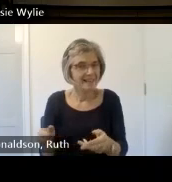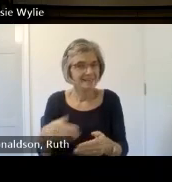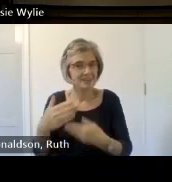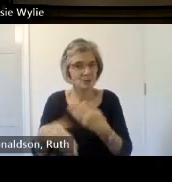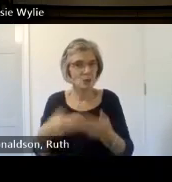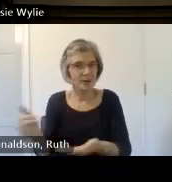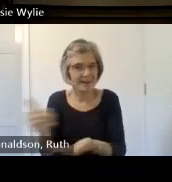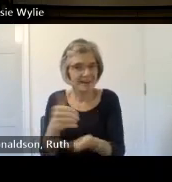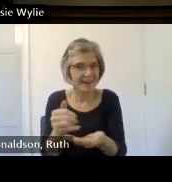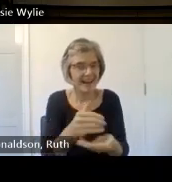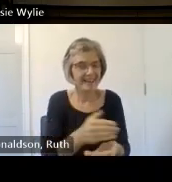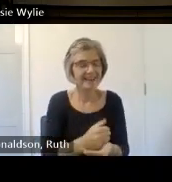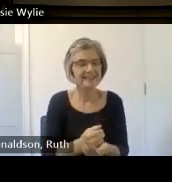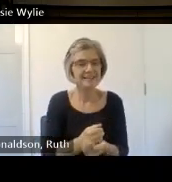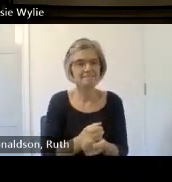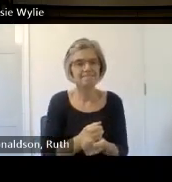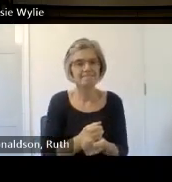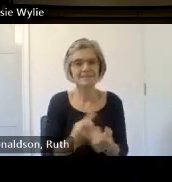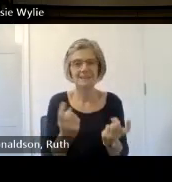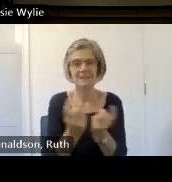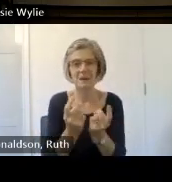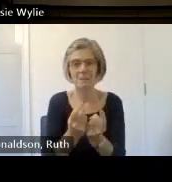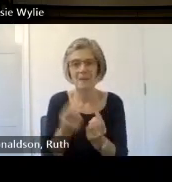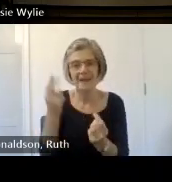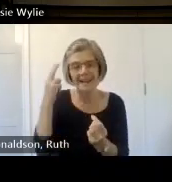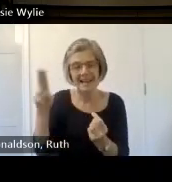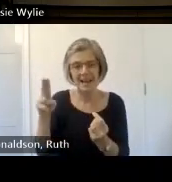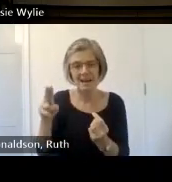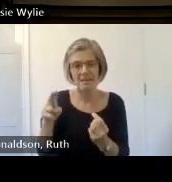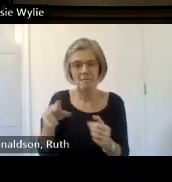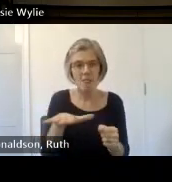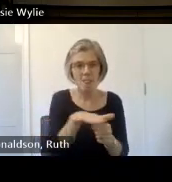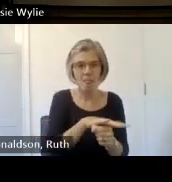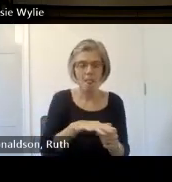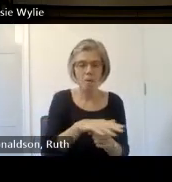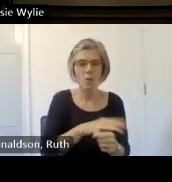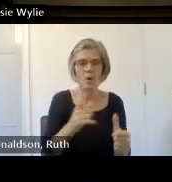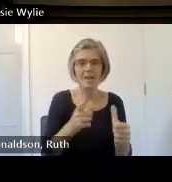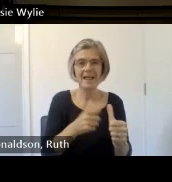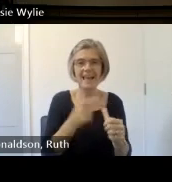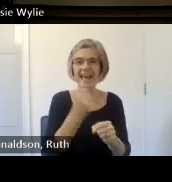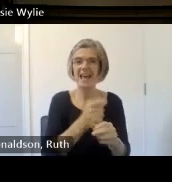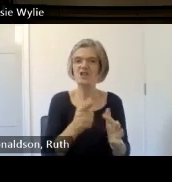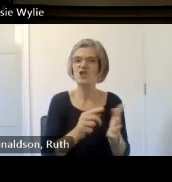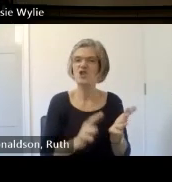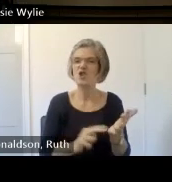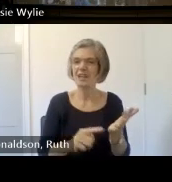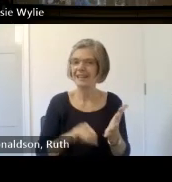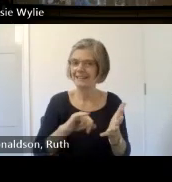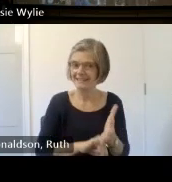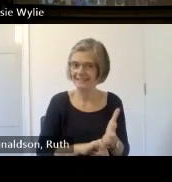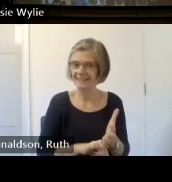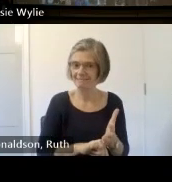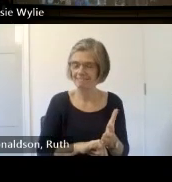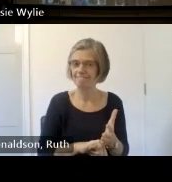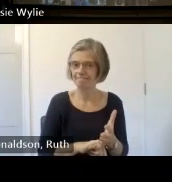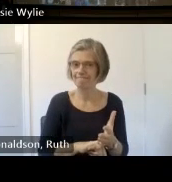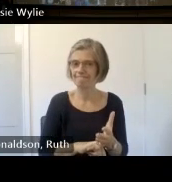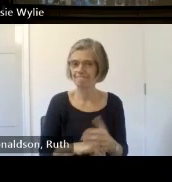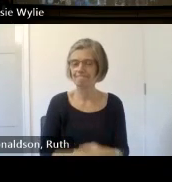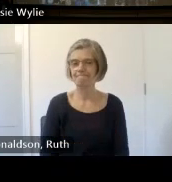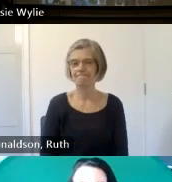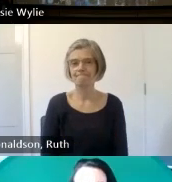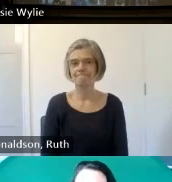were calling local agents if I could get the next slide please so we divied up our area